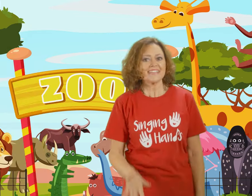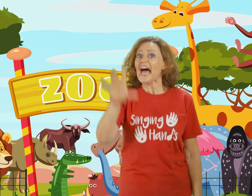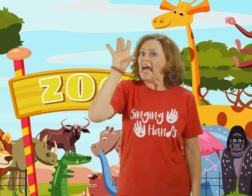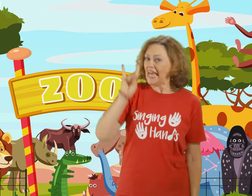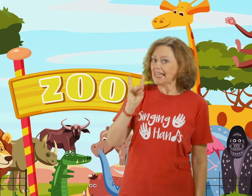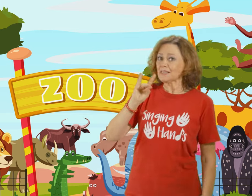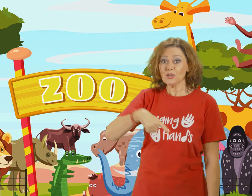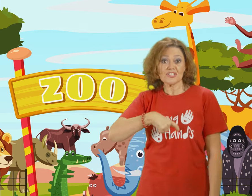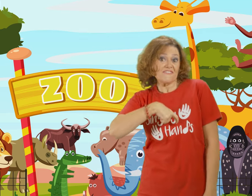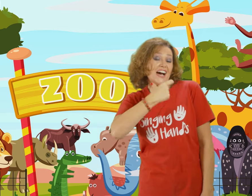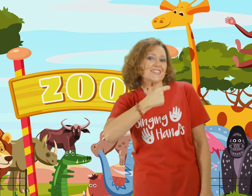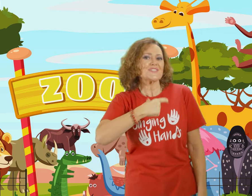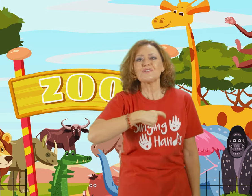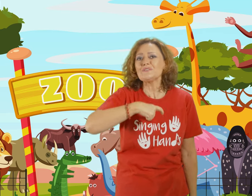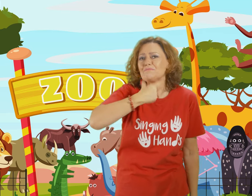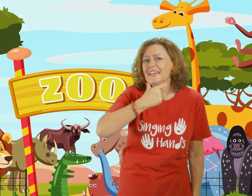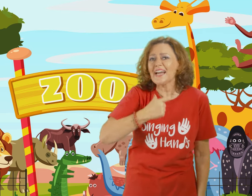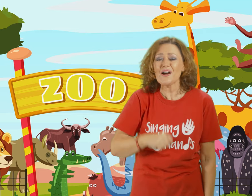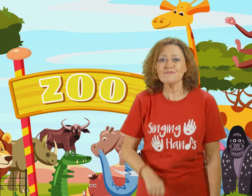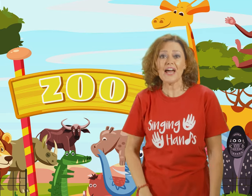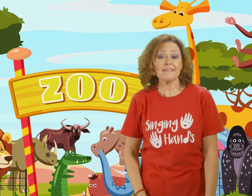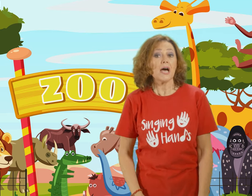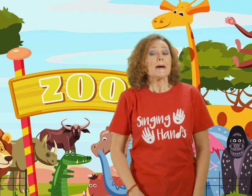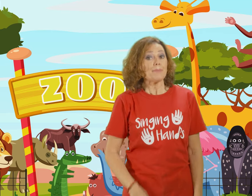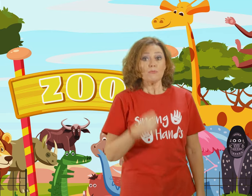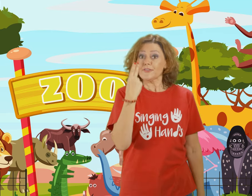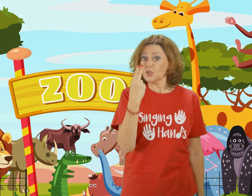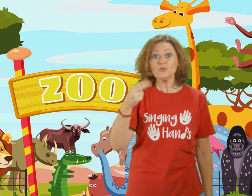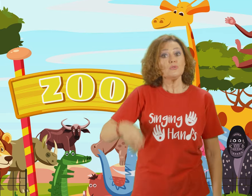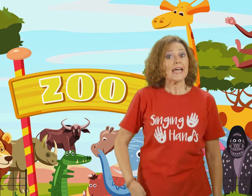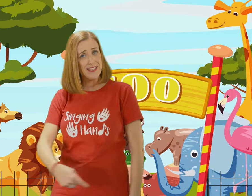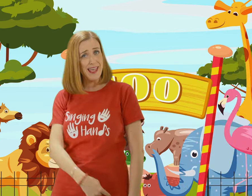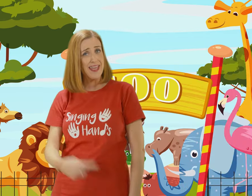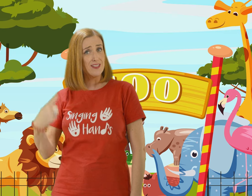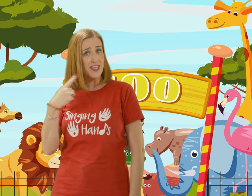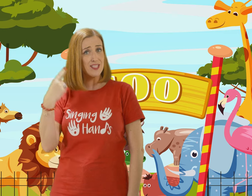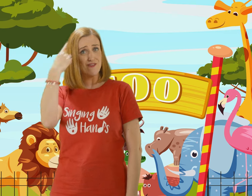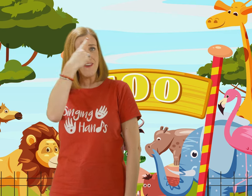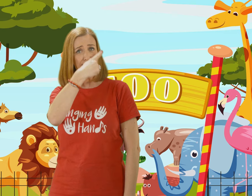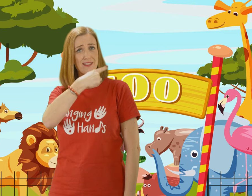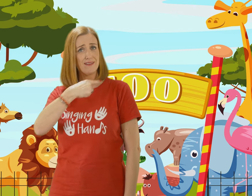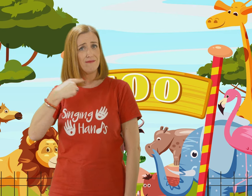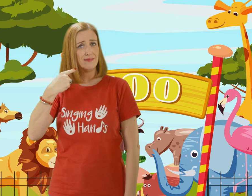Animals are fun to be around But with two legs and this face